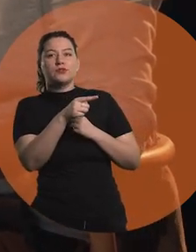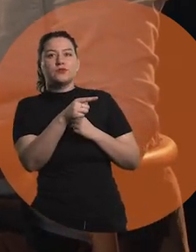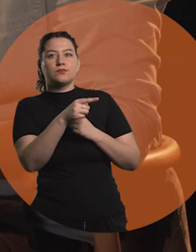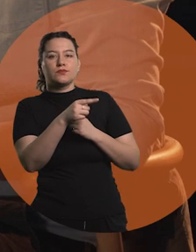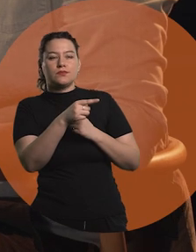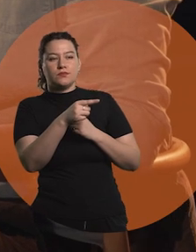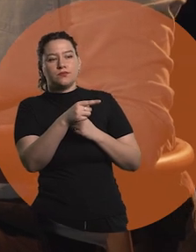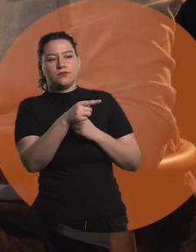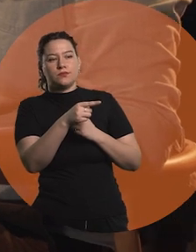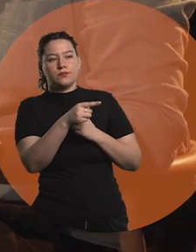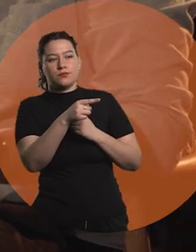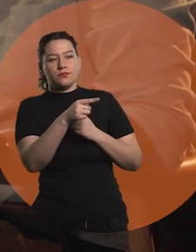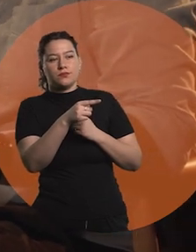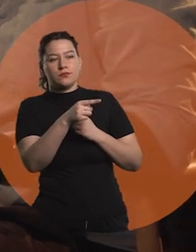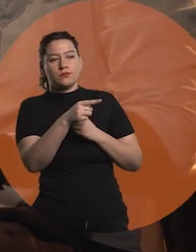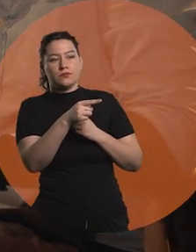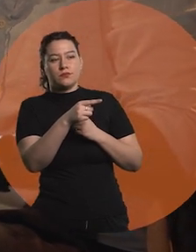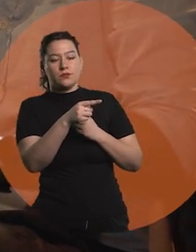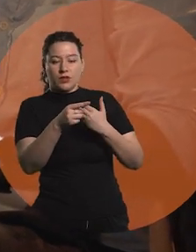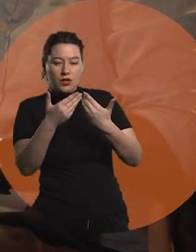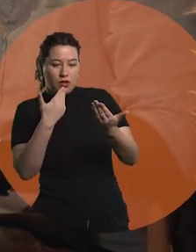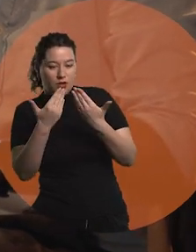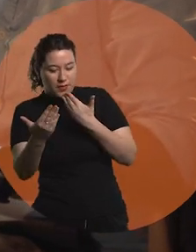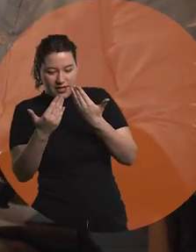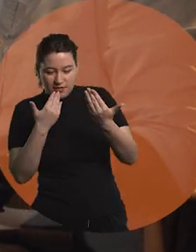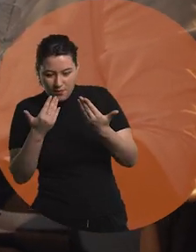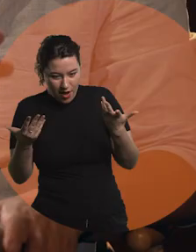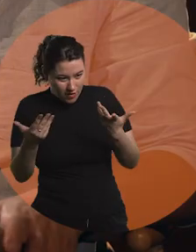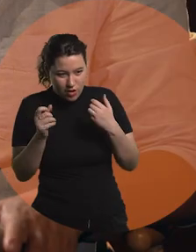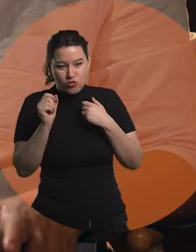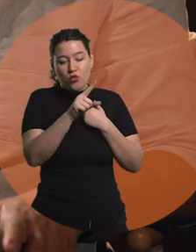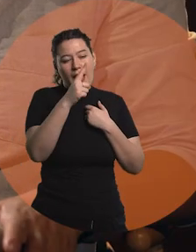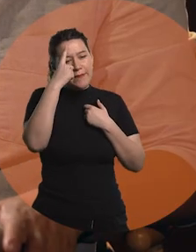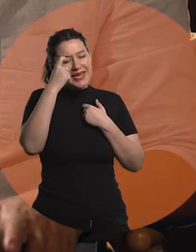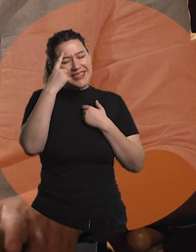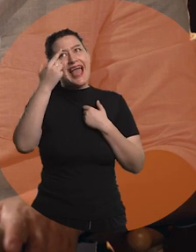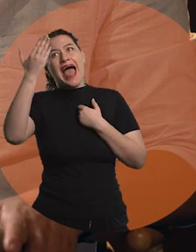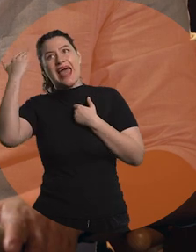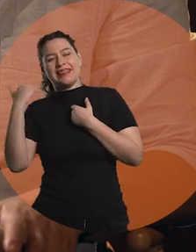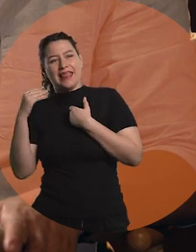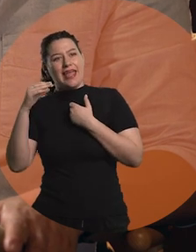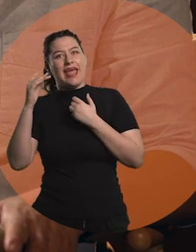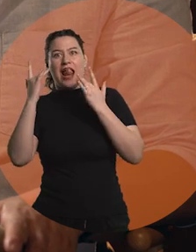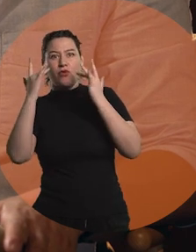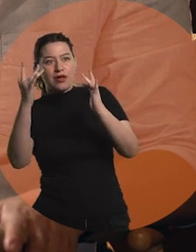how would you like for this conversation, considering your experience in the educational system,